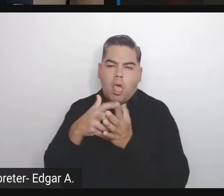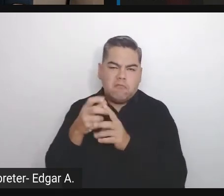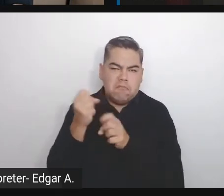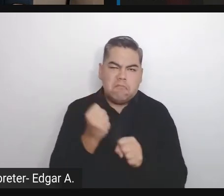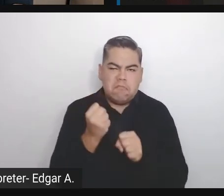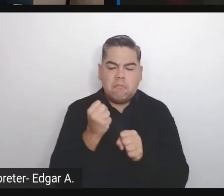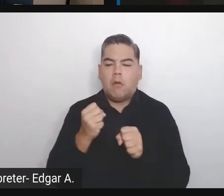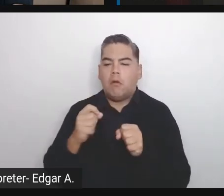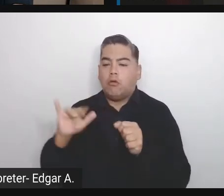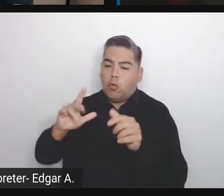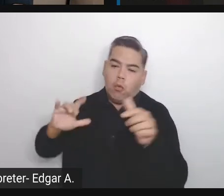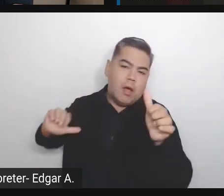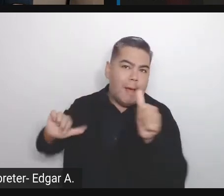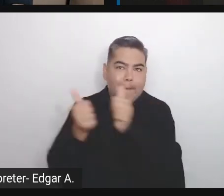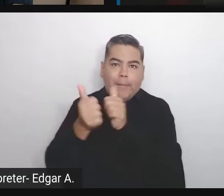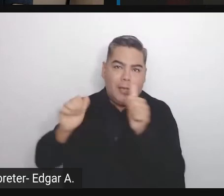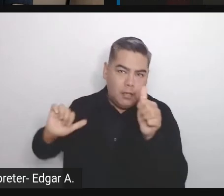In general, it's simple.